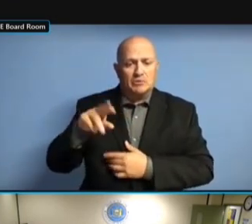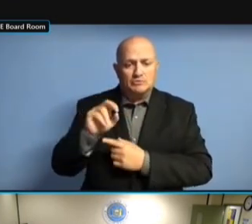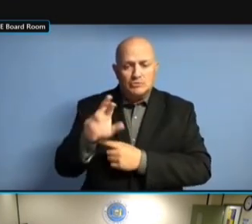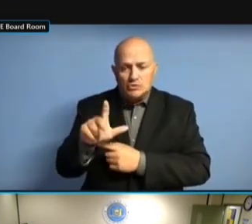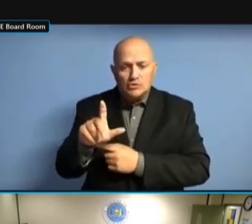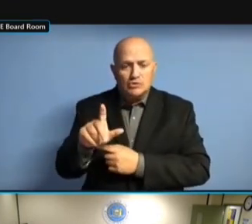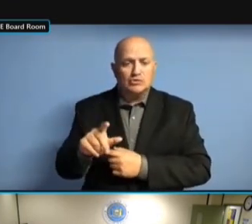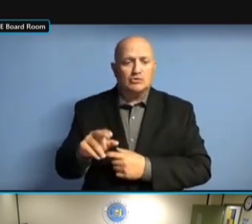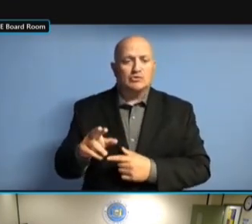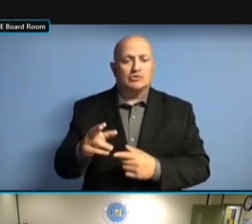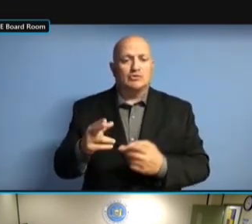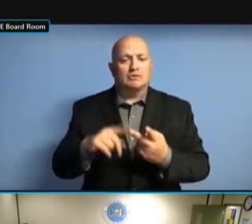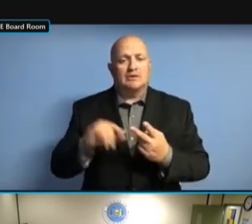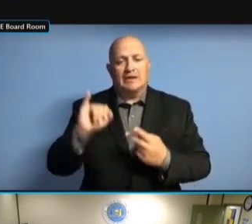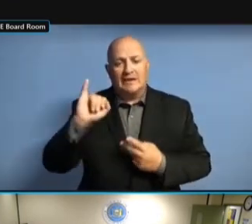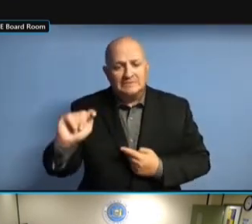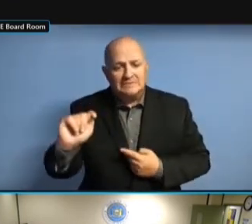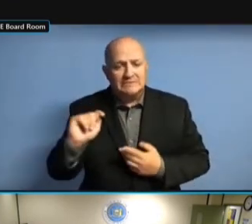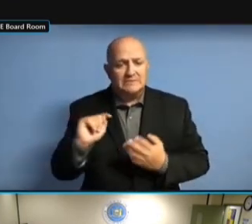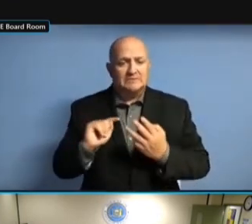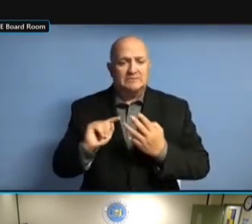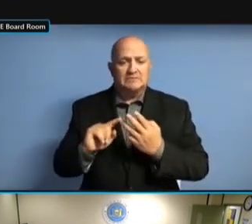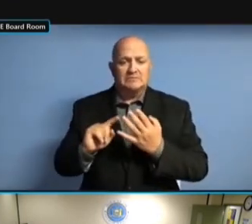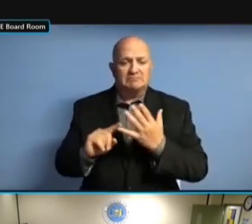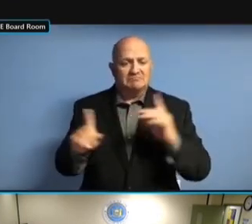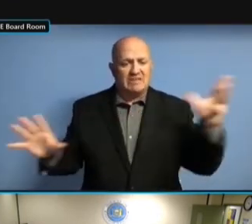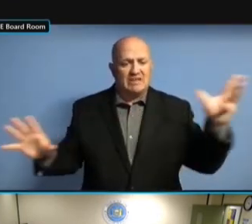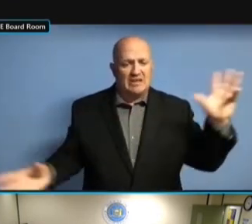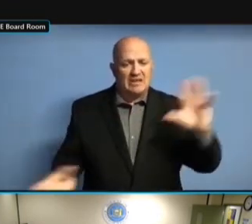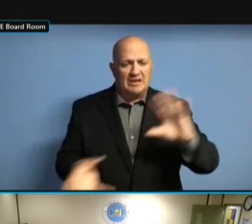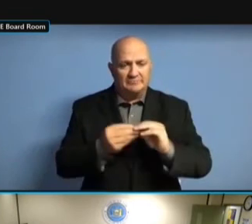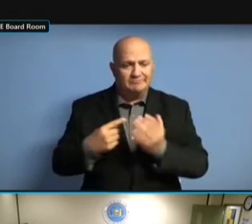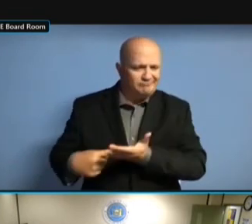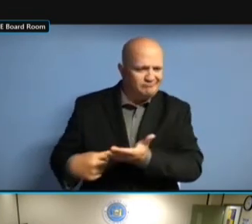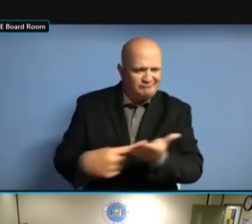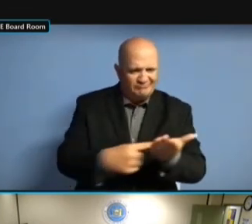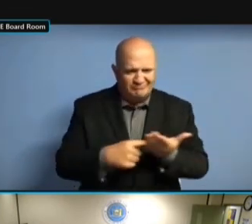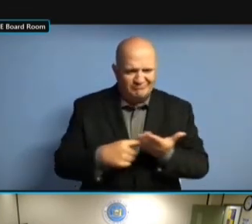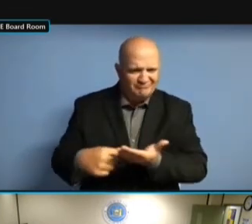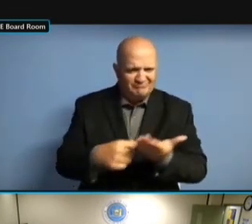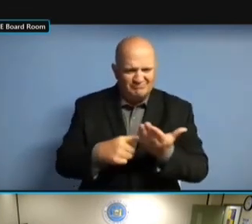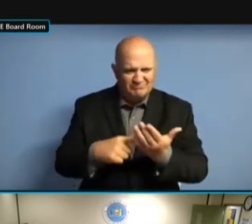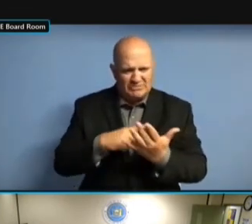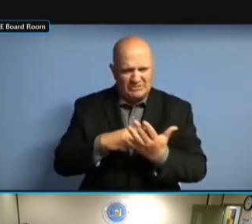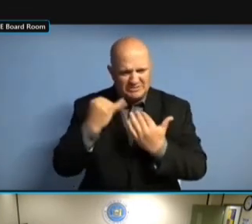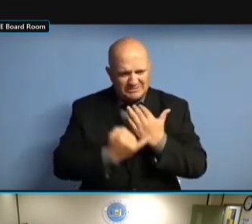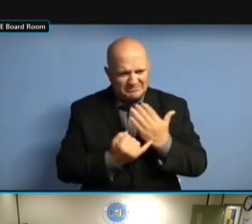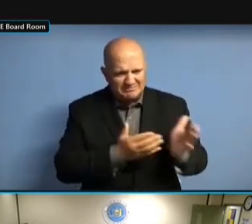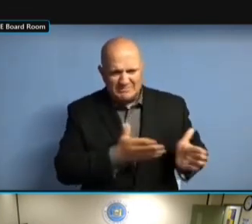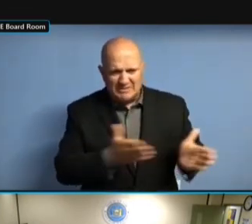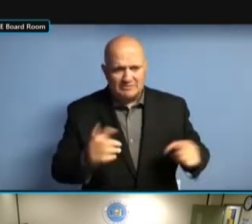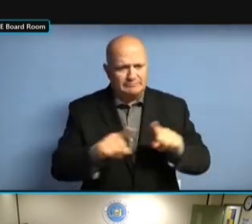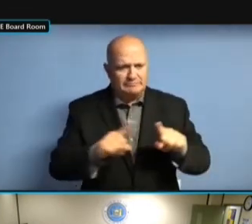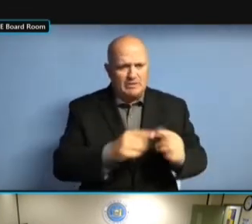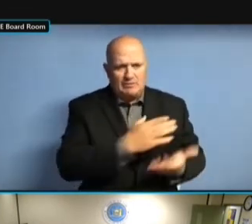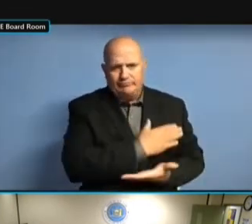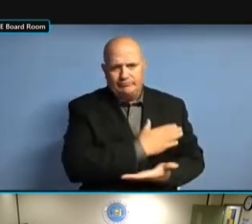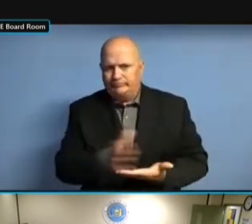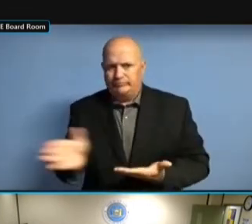REGARDING THE PROJECT SCOPE, THE BUDGET, REGARDING THE PROJECT SCOPE, THE BUDGET, THE REGARDING THE PROJECT SCOPE, THE BUDGET, THE TIMELINE, REGARDING THE PROJECT SCOPE, THE BUDGET, THE TIMELINE, OTHER BUDGET, THE TIMELINE, OTHER BUDGET, THE TIMELINE, OTHER ASPECTS BUDGET, THE TIMELINE, OTHER ASPECTS OF BUDGET, THE TIMELINE, OTHER ASPECTS OF THE BUDGET, THE TIMELINE, OTHER ASPECTS OF THE PROJECT, BUDGET, THE TIMELINE, OTHER ASPECTS OF THE PROJECT, A ASPECTS OF THE PROJECT, A ASPECTS OF THE PROJECT, A GENERAL